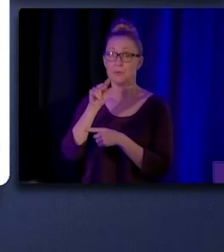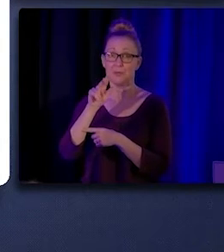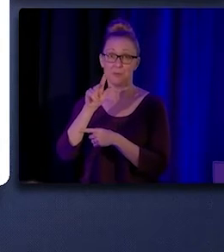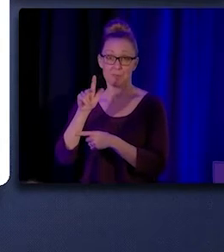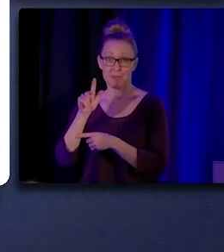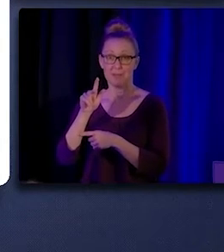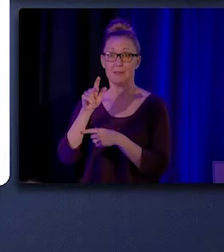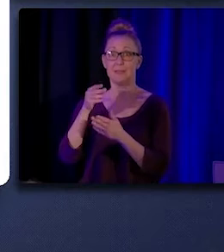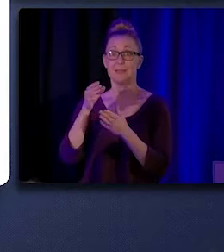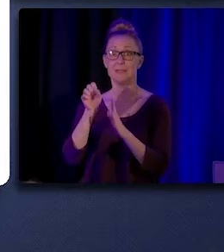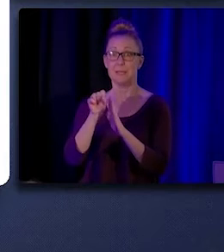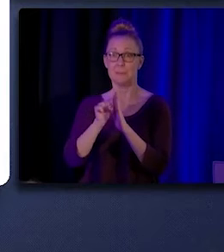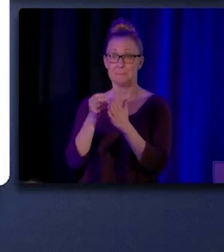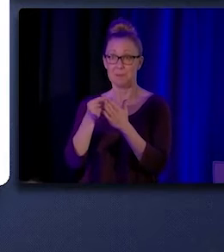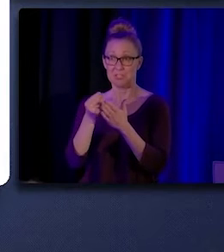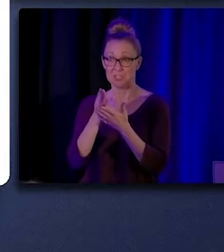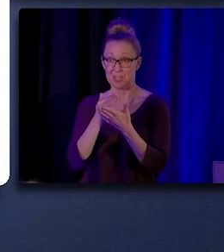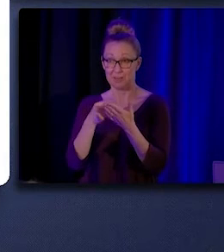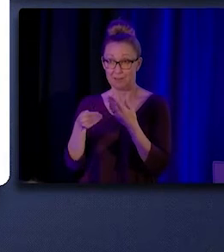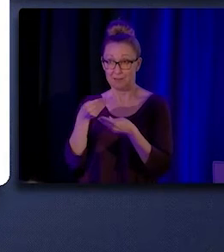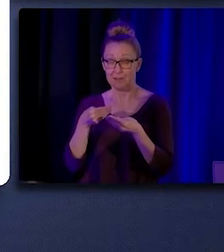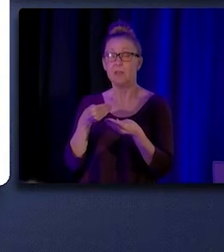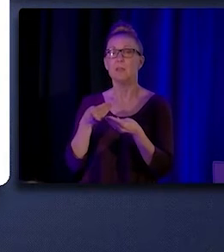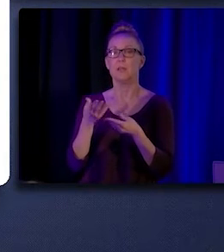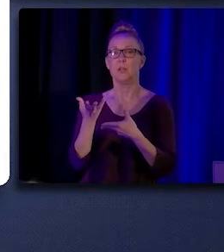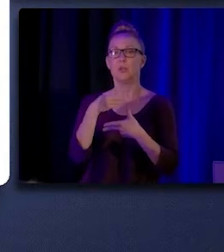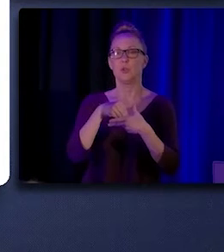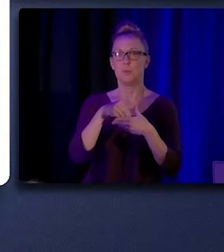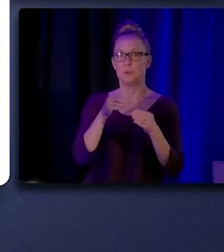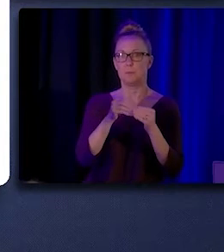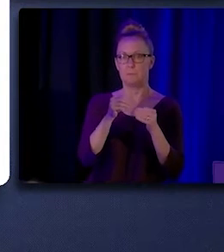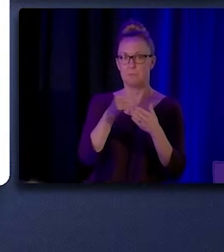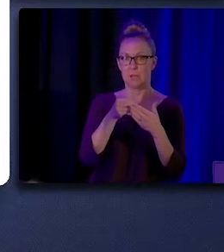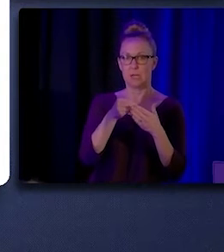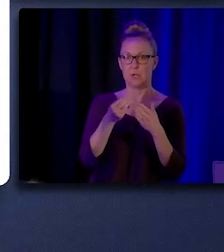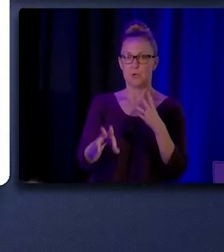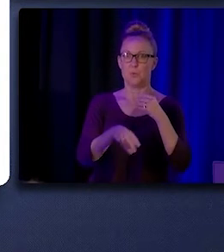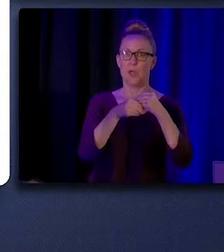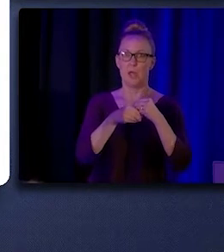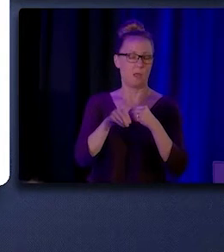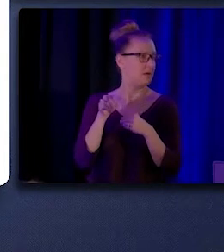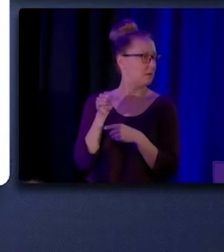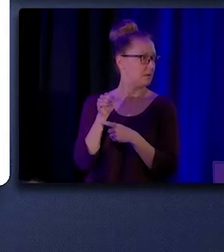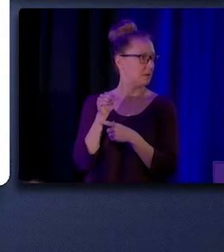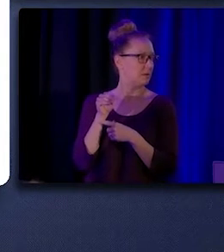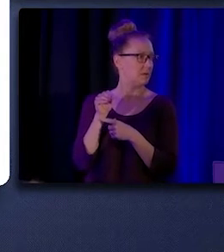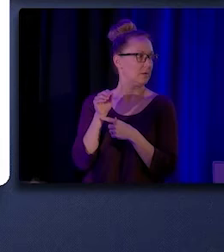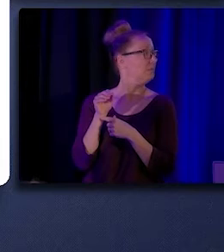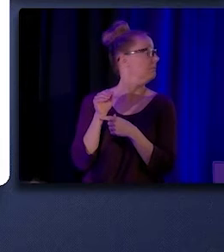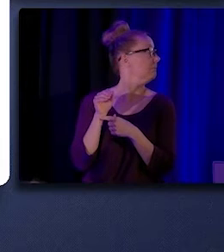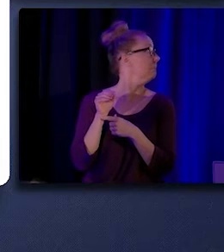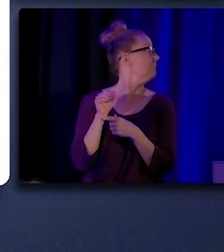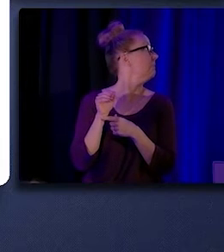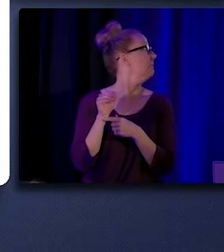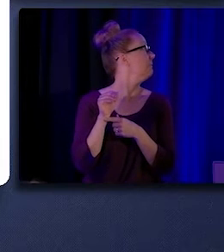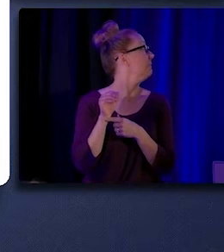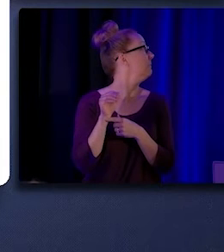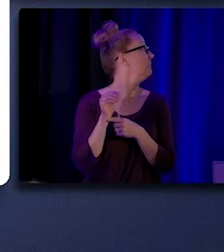to add 15,000 new CHW/P/Rs to the state's workforce in recognition of some of the other things